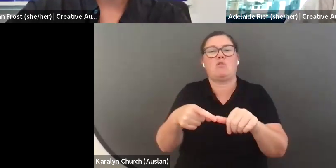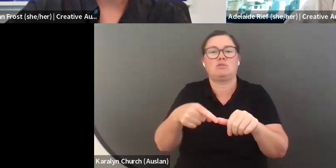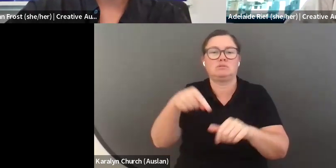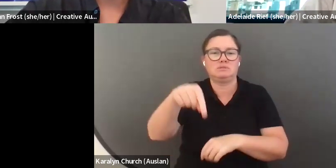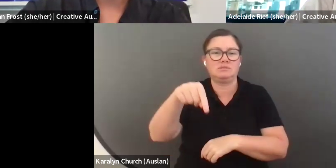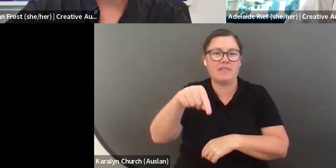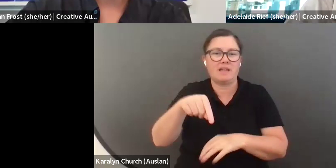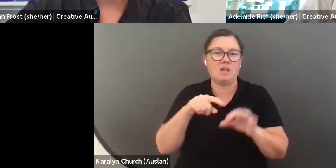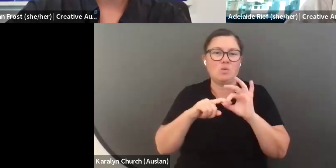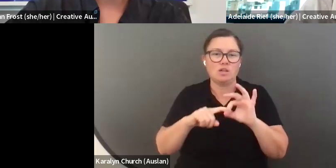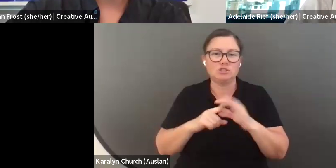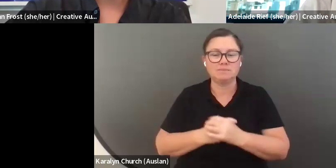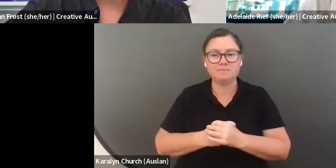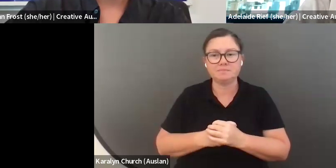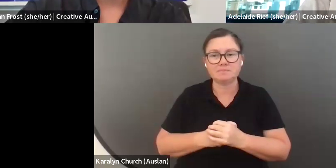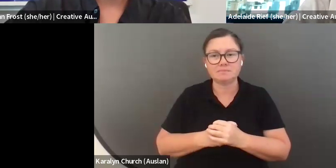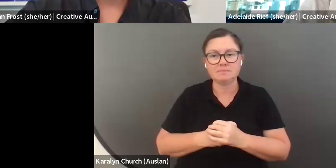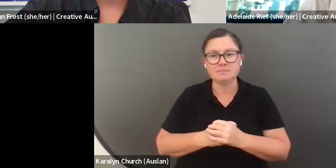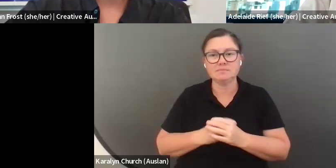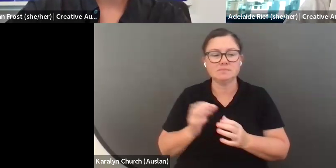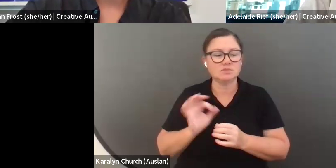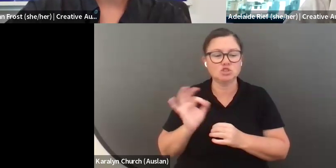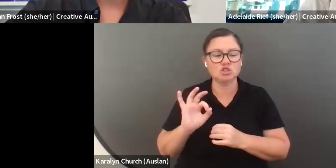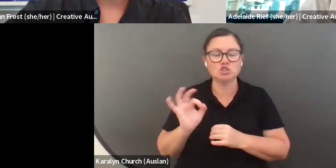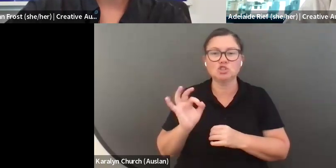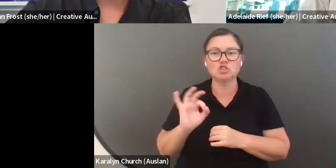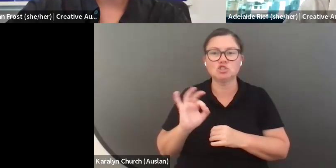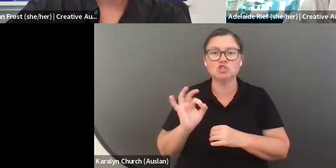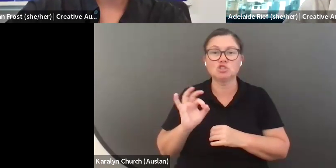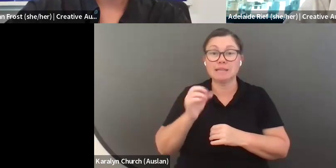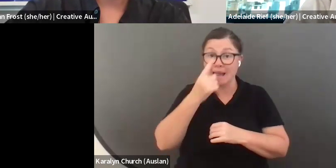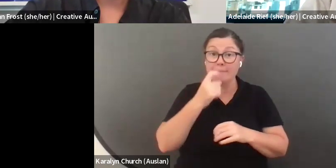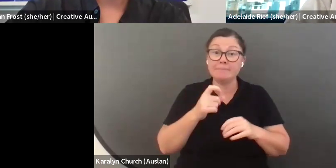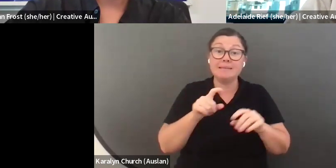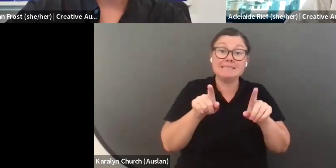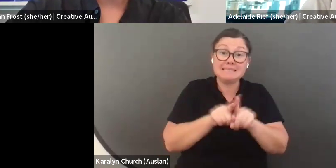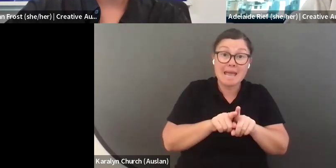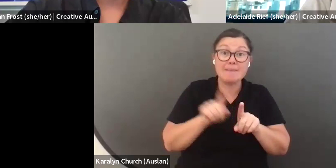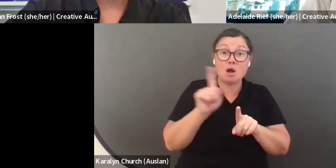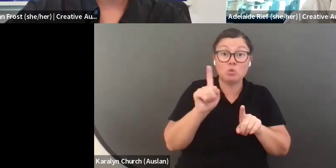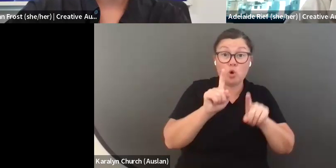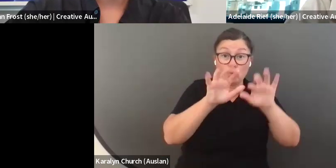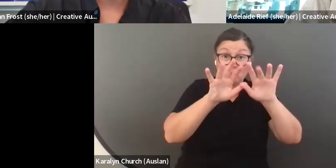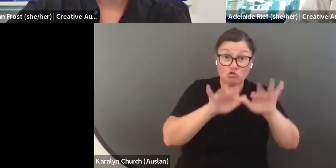You can really prepare ahead of time.''= It is really up to you how you would like to approach